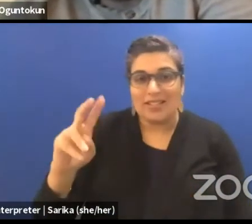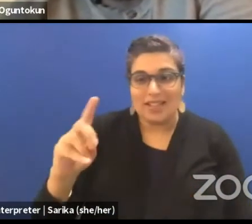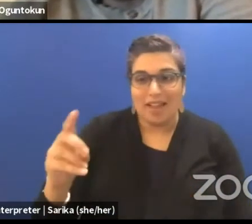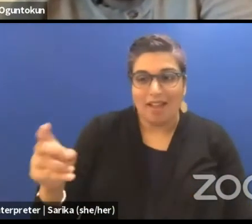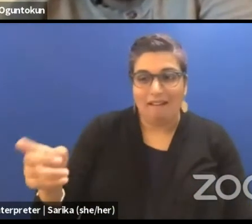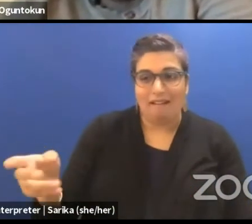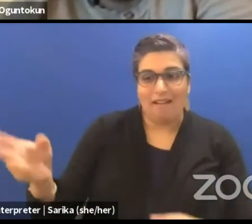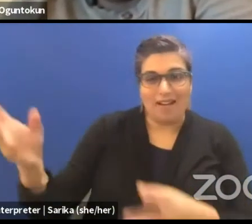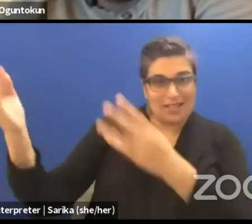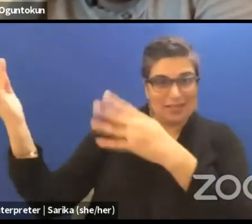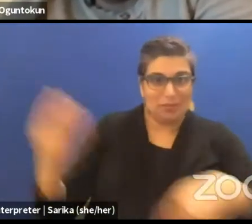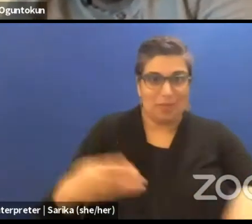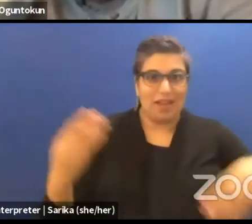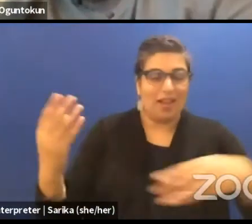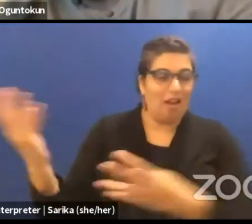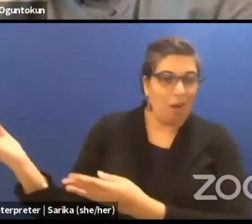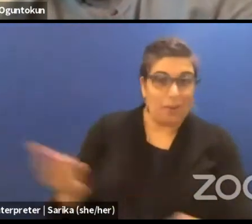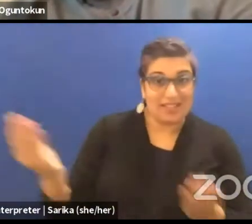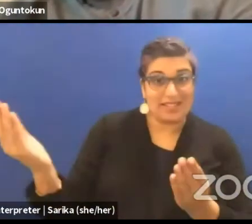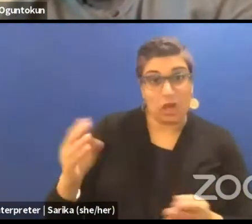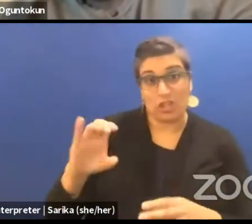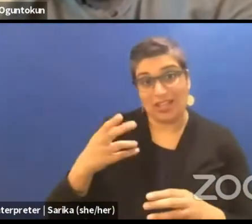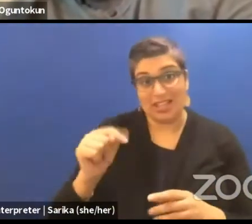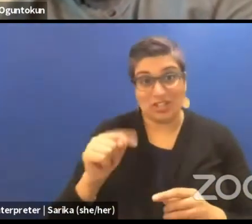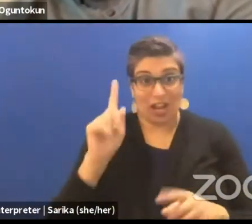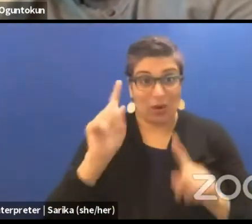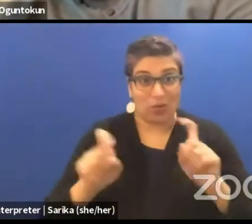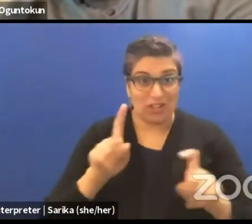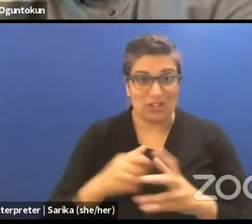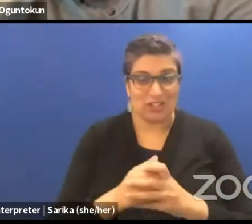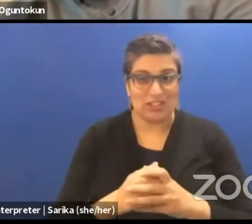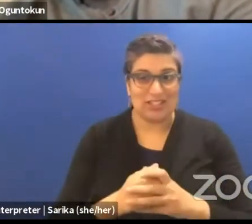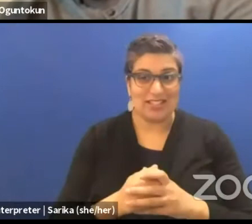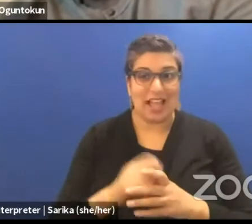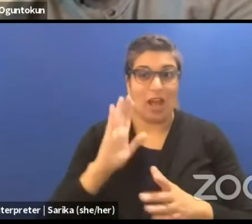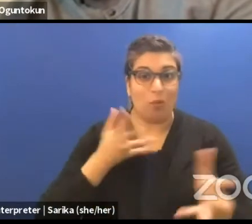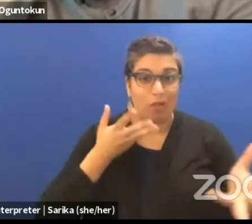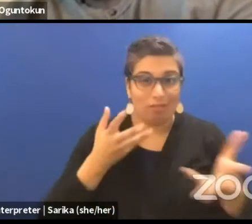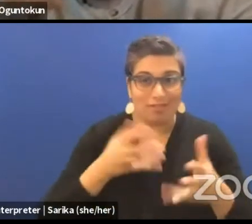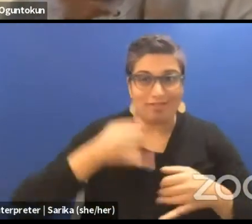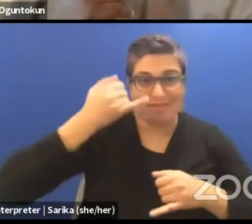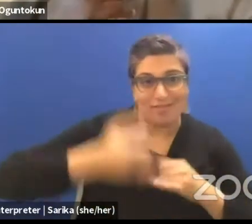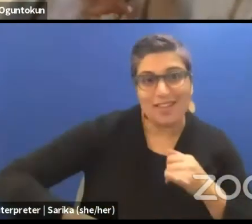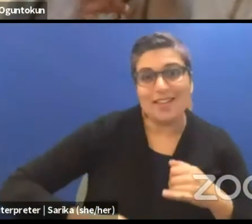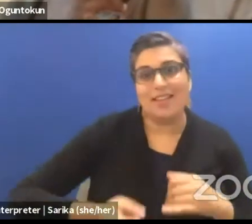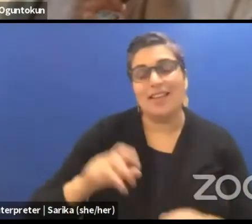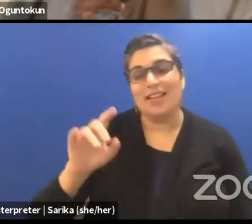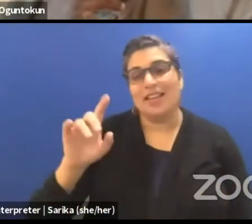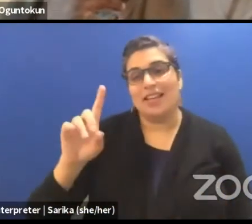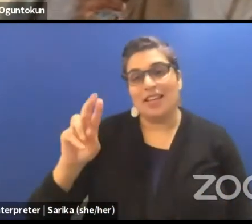thanks Brandon. We're gonna engage with the last chat on dramaturgy and curation, we'll come to that.